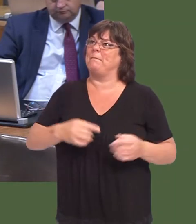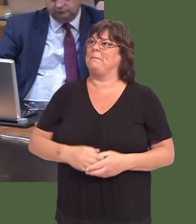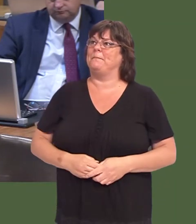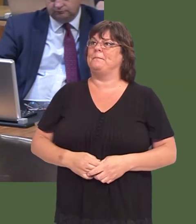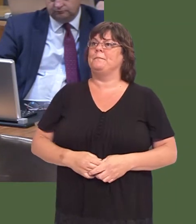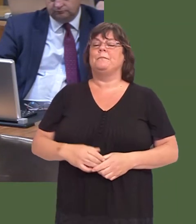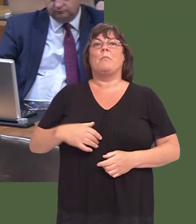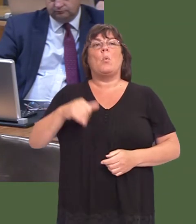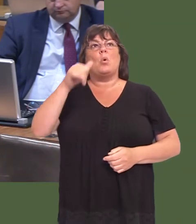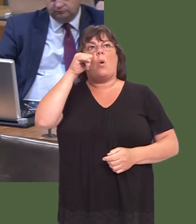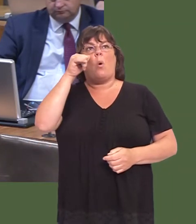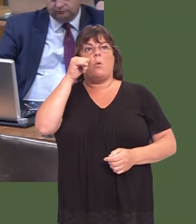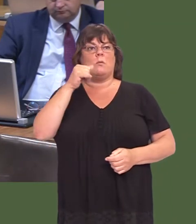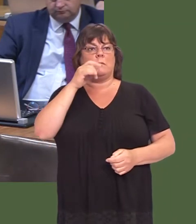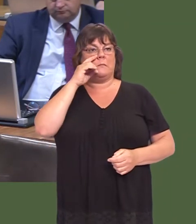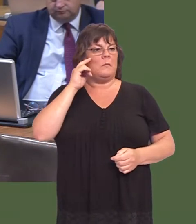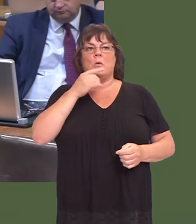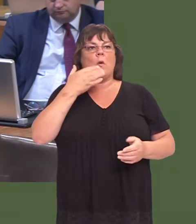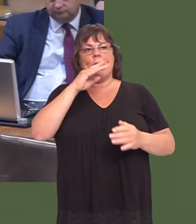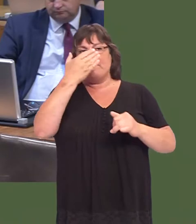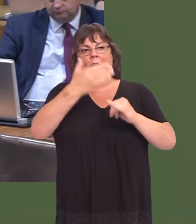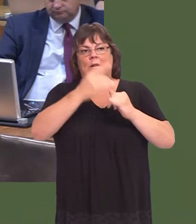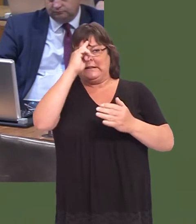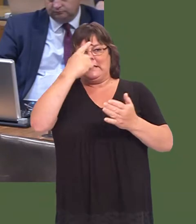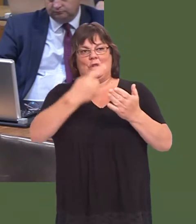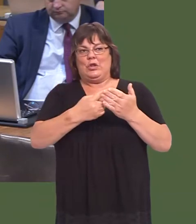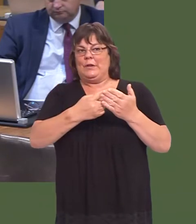We know that we would not get a final decision from them.